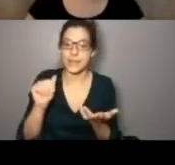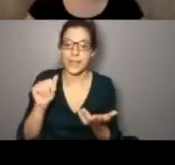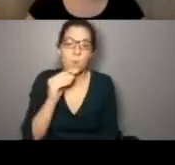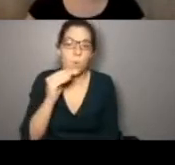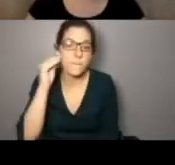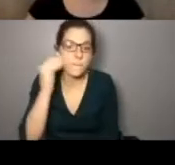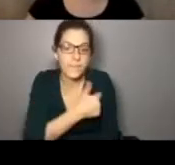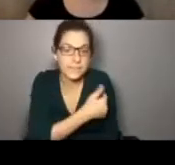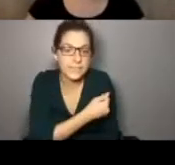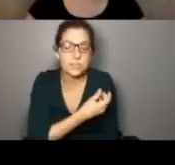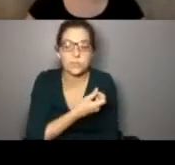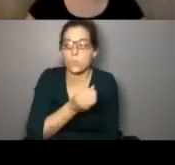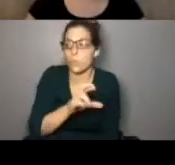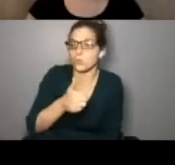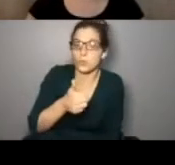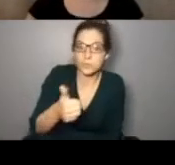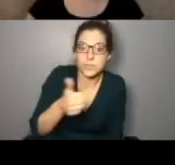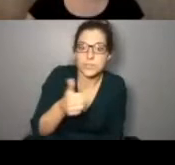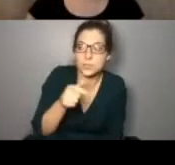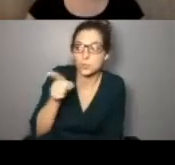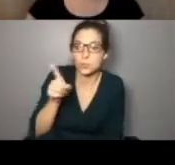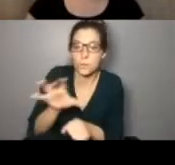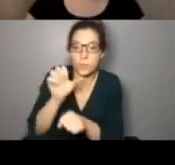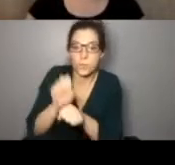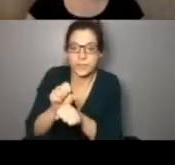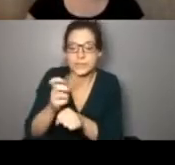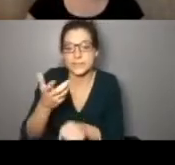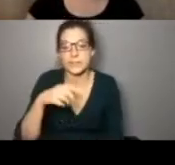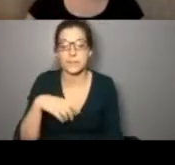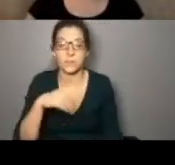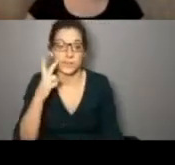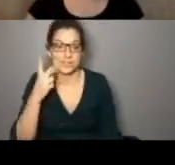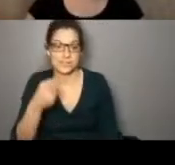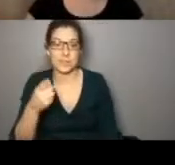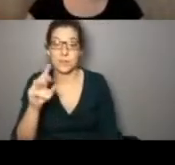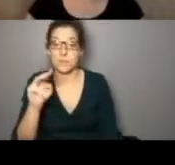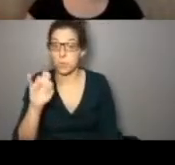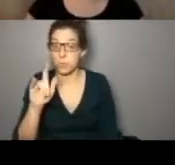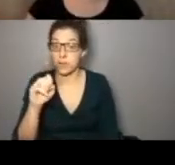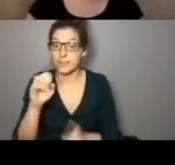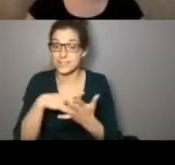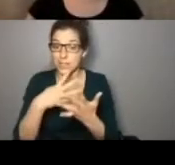home vaccination or need transportation to vaccine appointments. You can see the mobile schedule as well so that you can